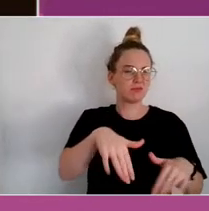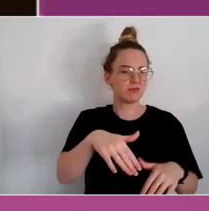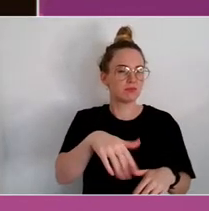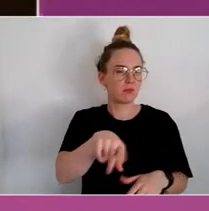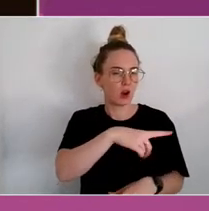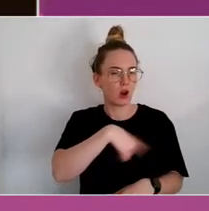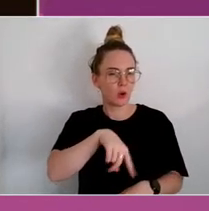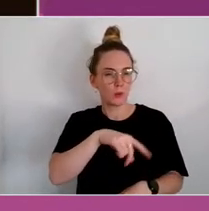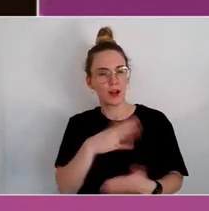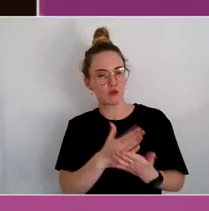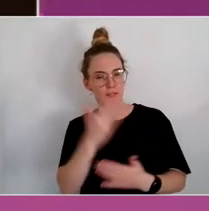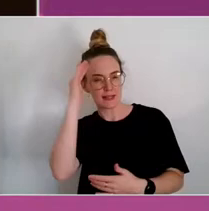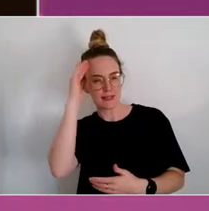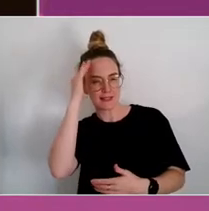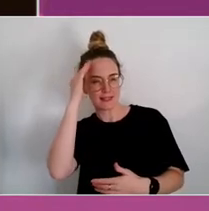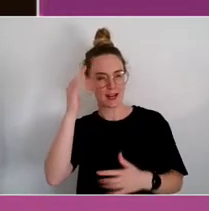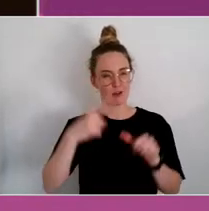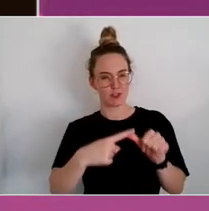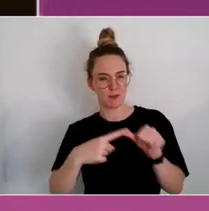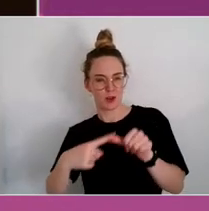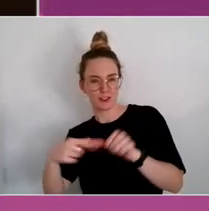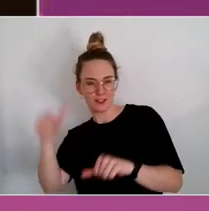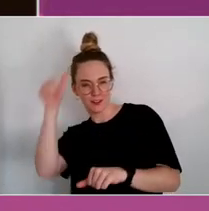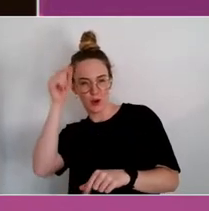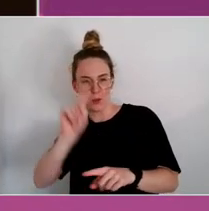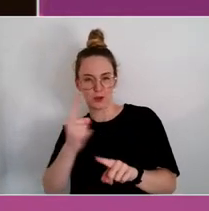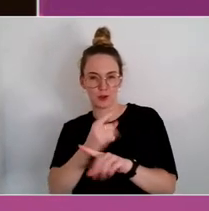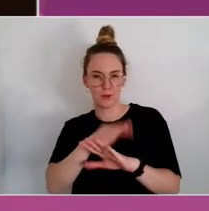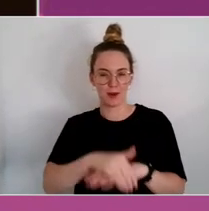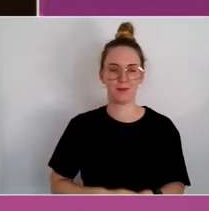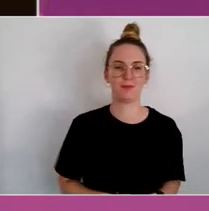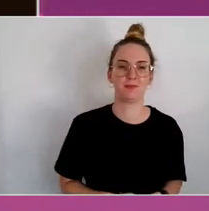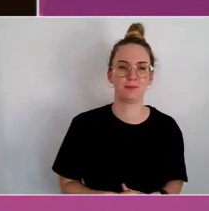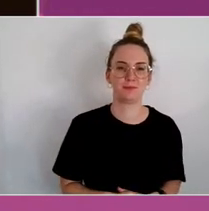agile and responsive.